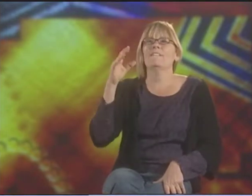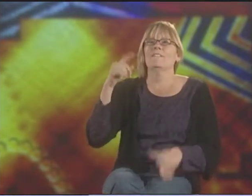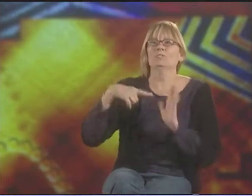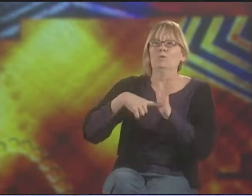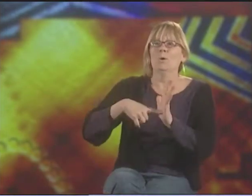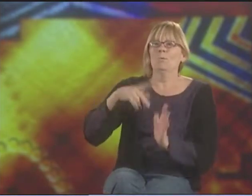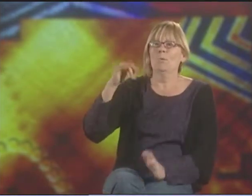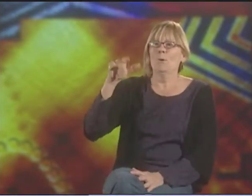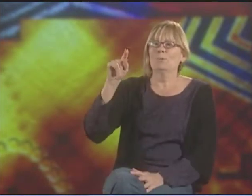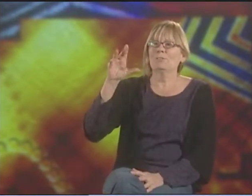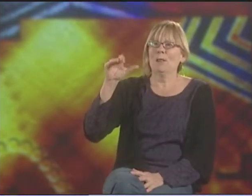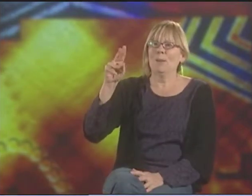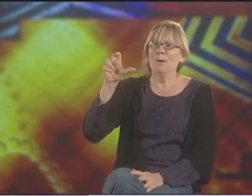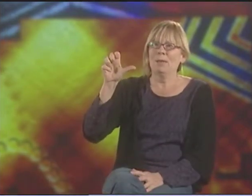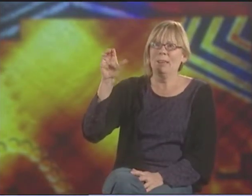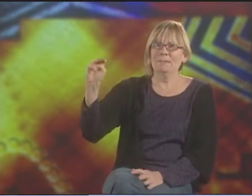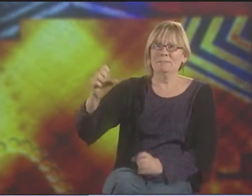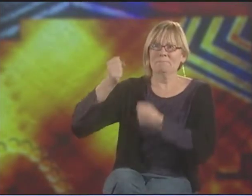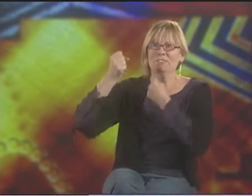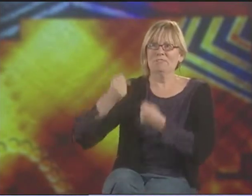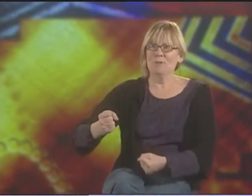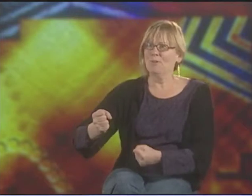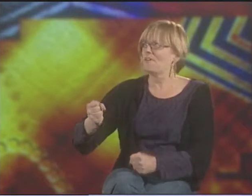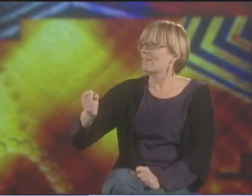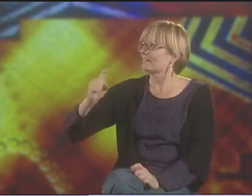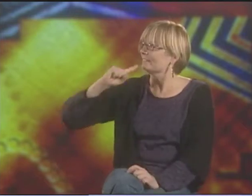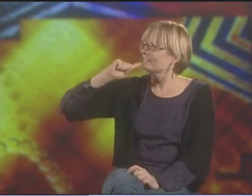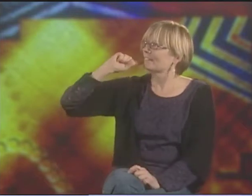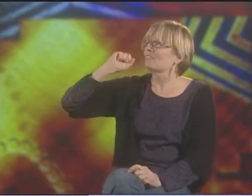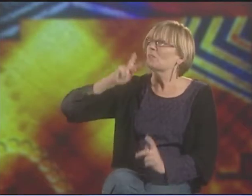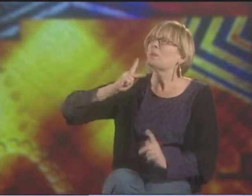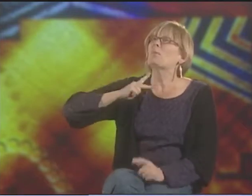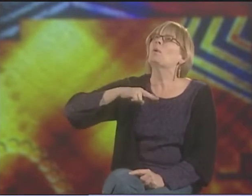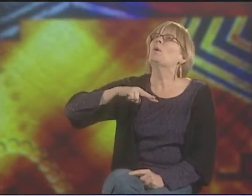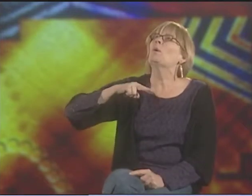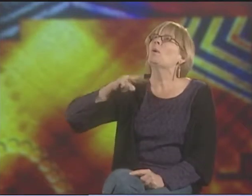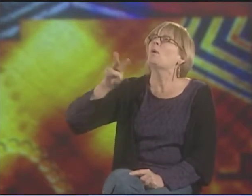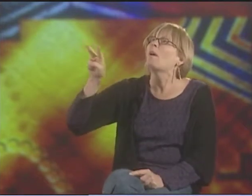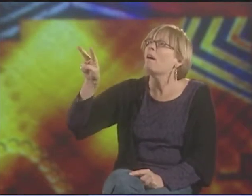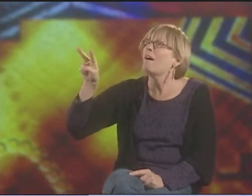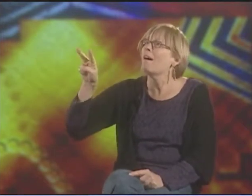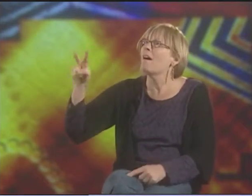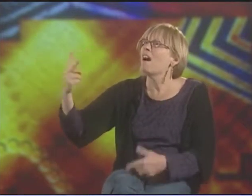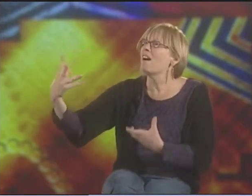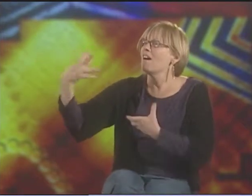THAT EXPERIENCE OF SHOWING THE STRENGTH AND THE RESILIENCY OF DEAF PEOPLE